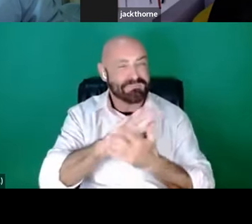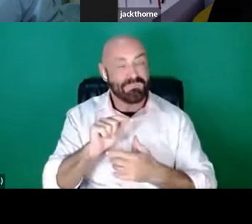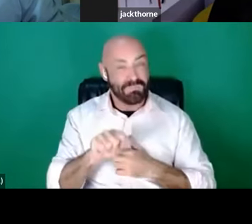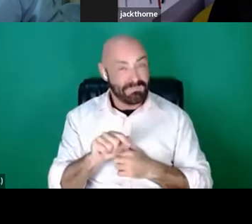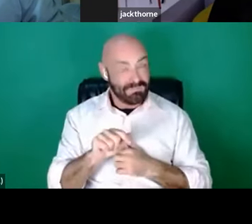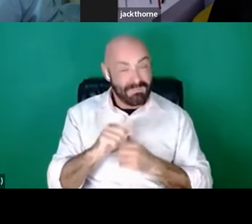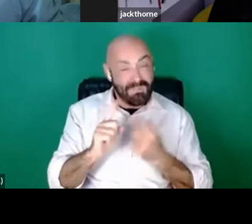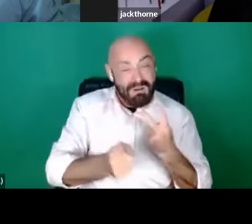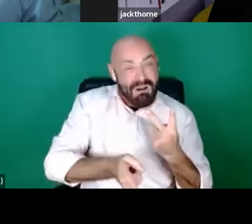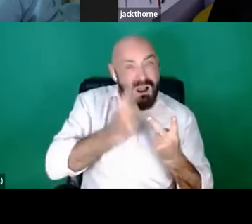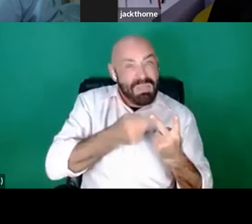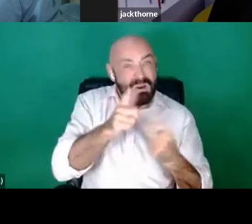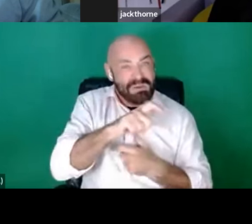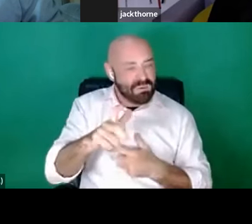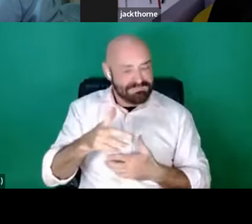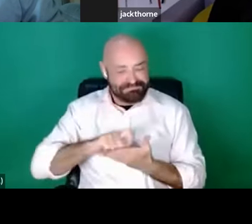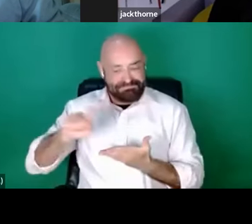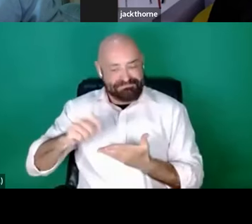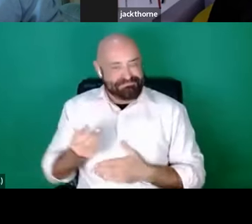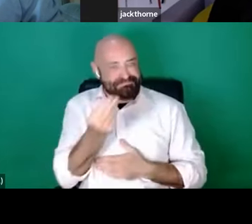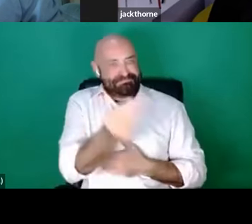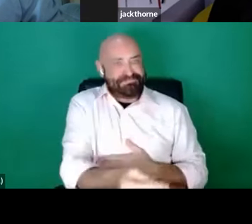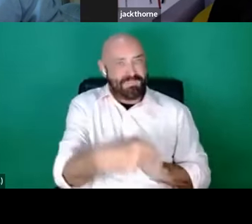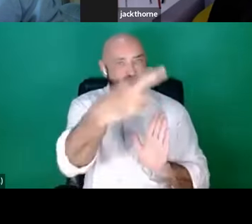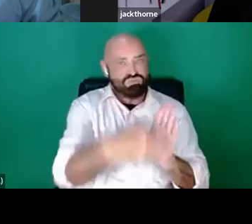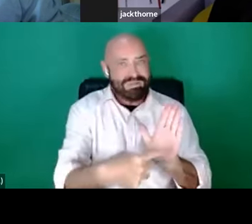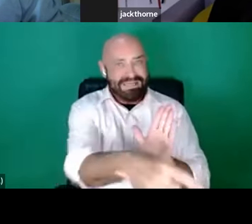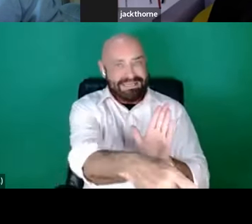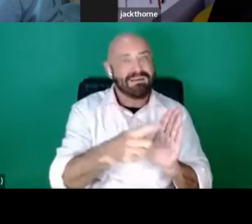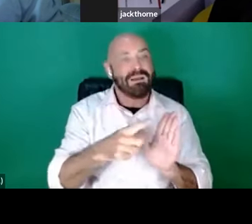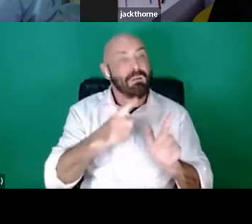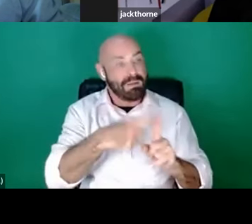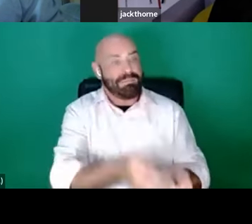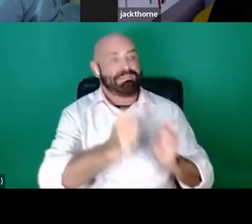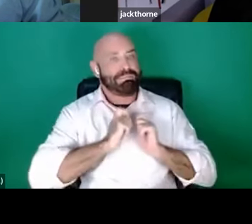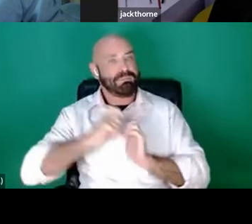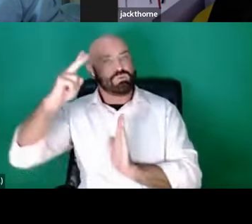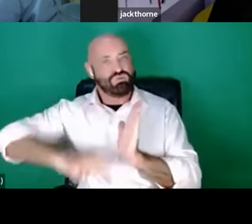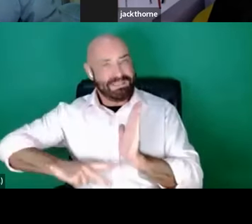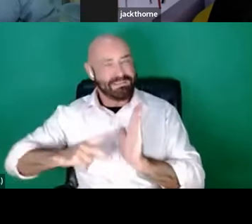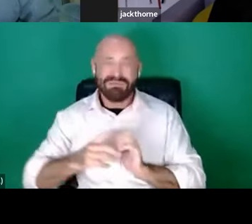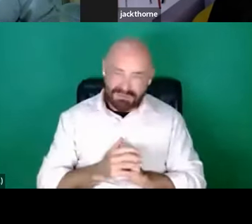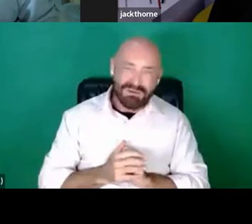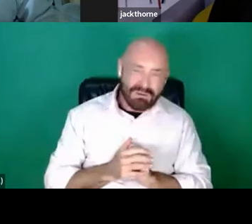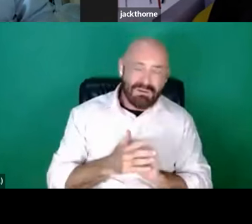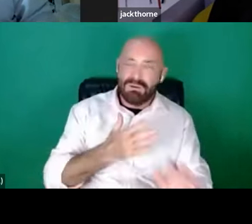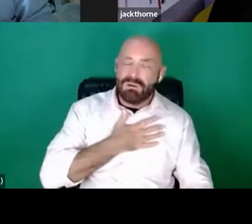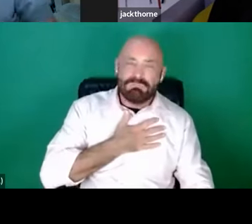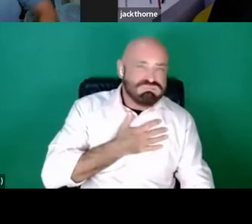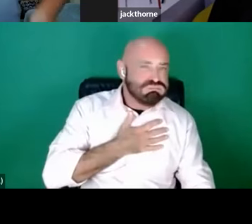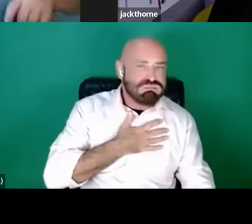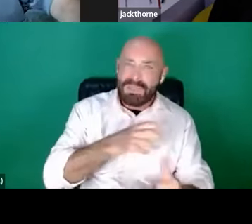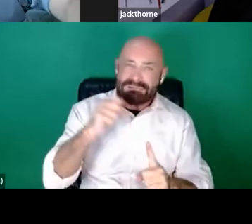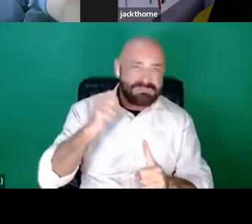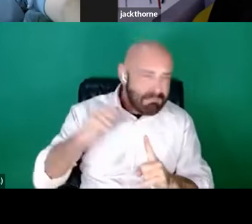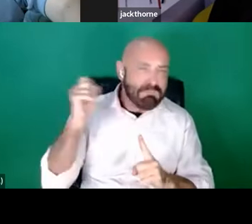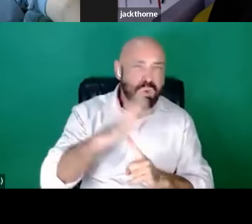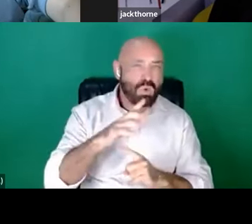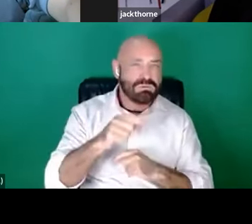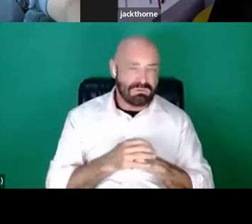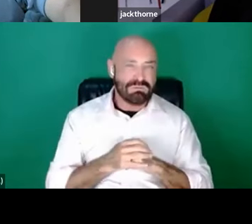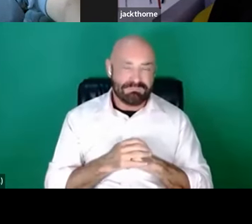other people's stuff. It's so, so important